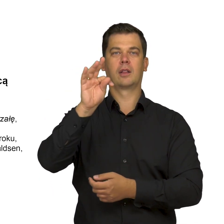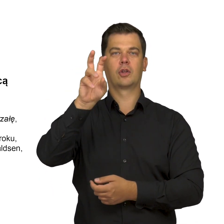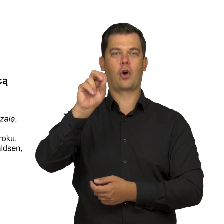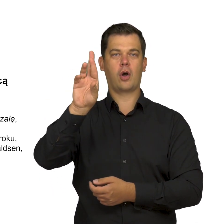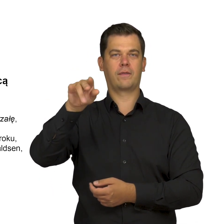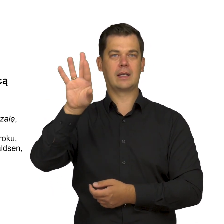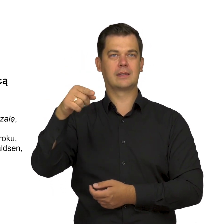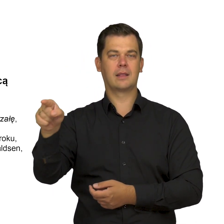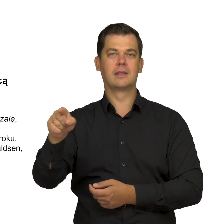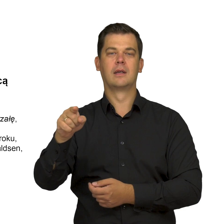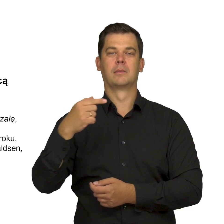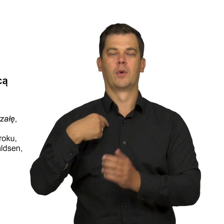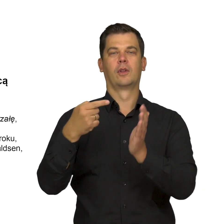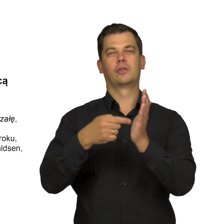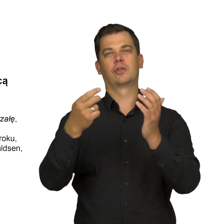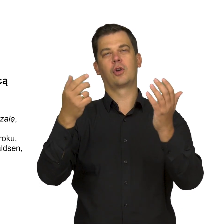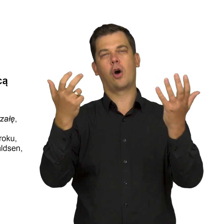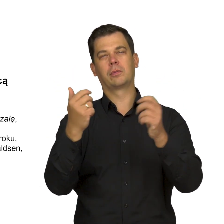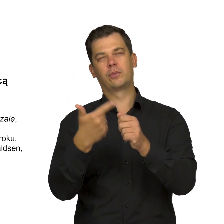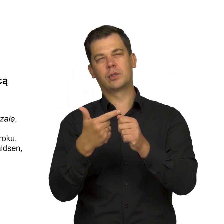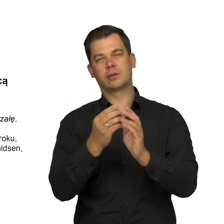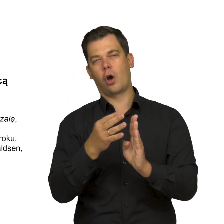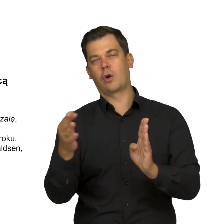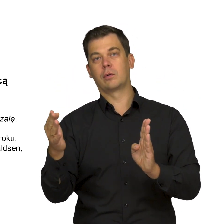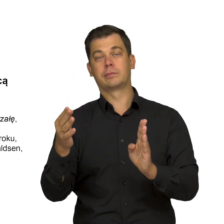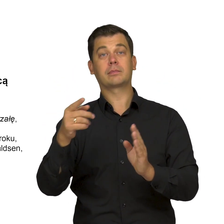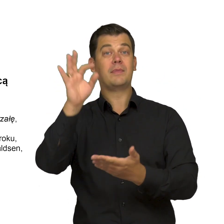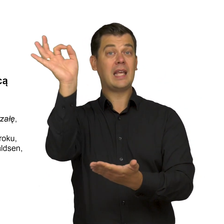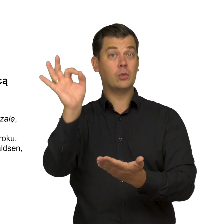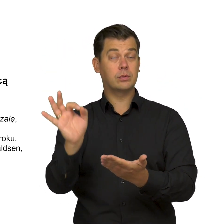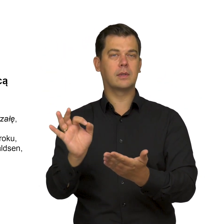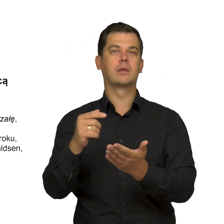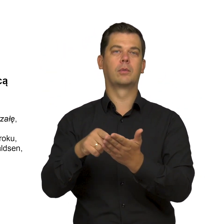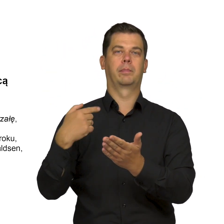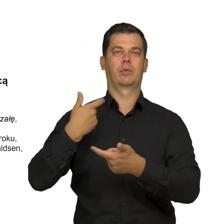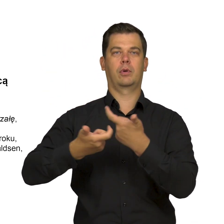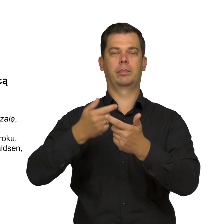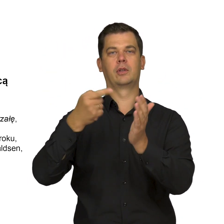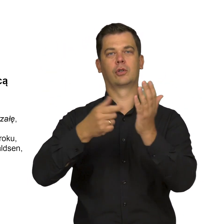and the drawings were made in 1831.